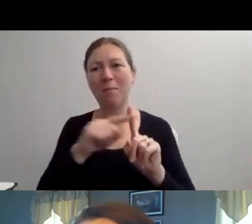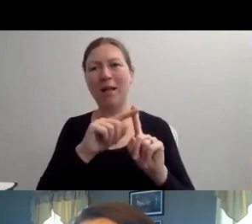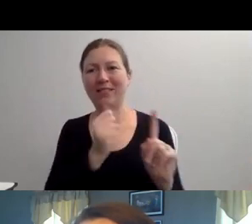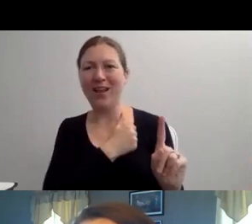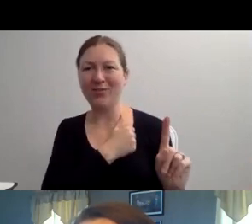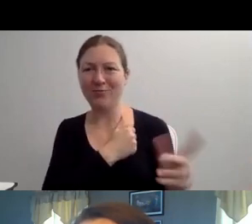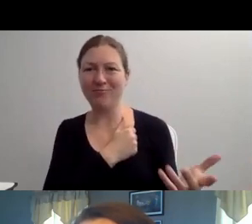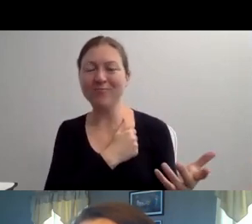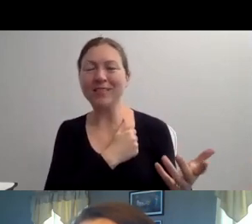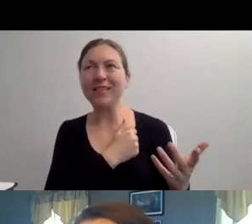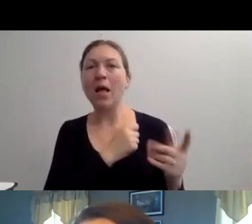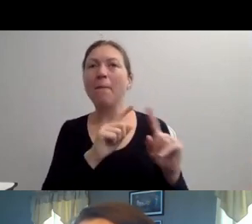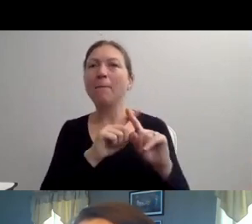THE WAY I FEEL."